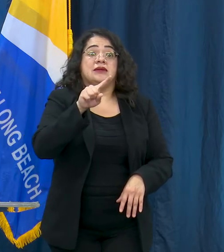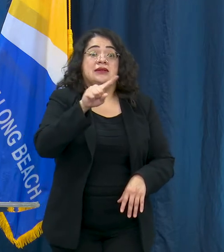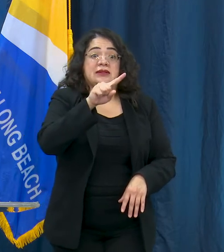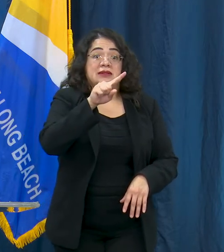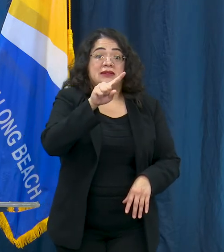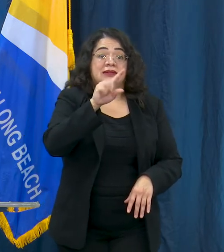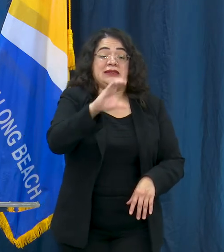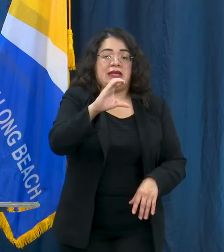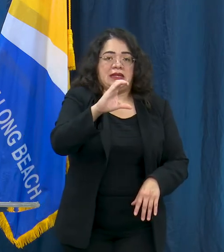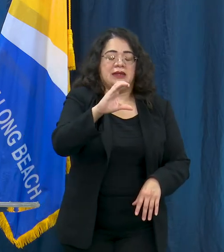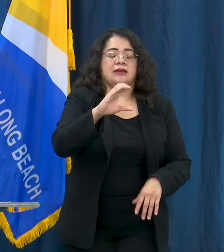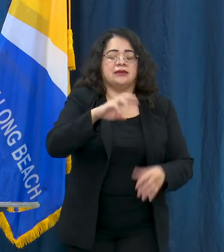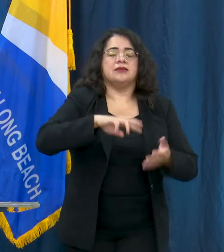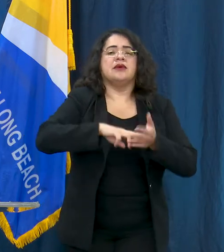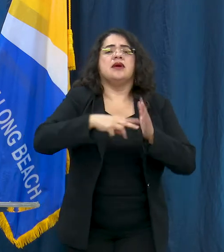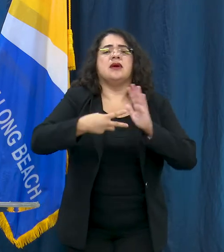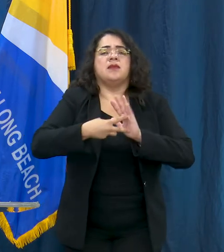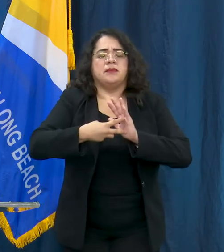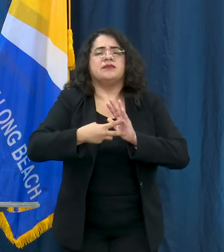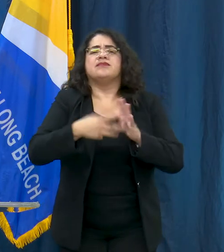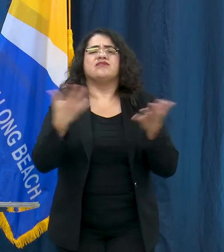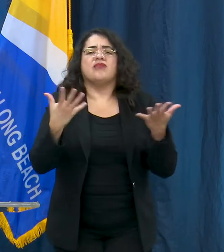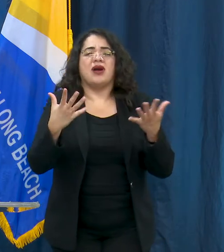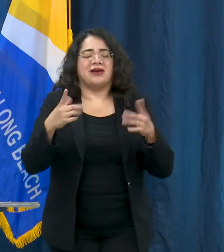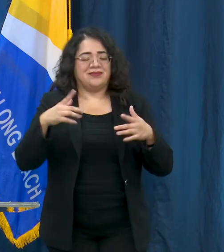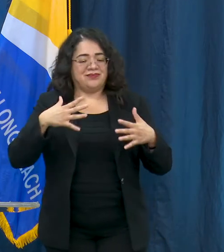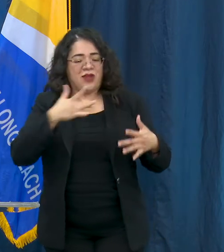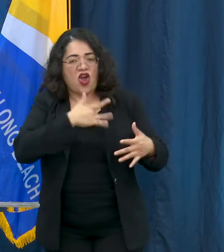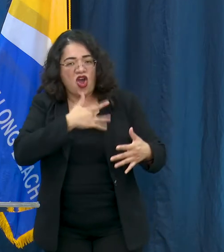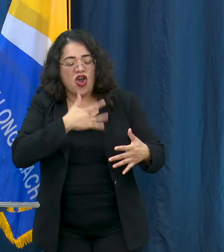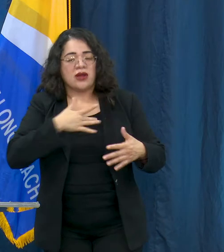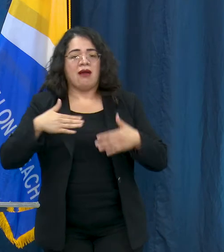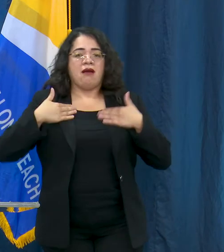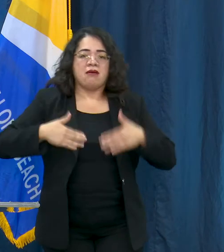infection. While we don't have any confirmed cases